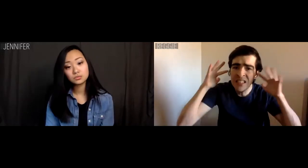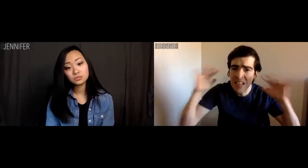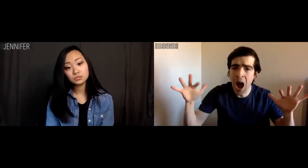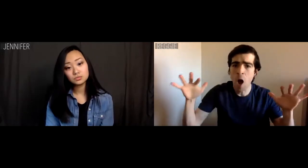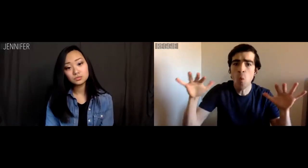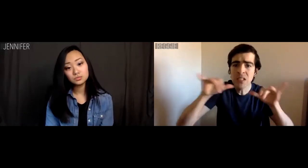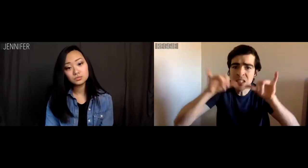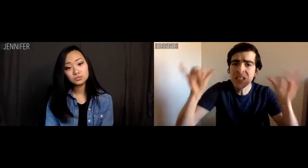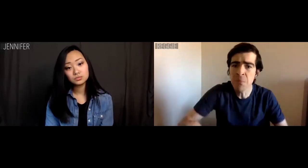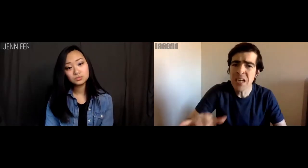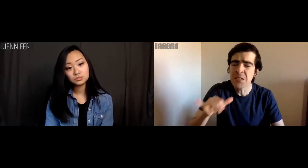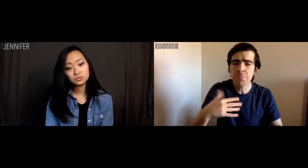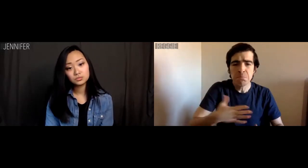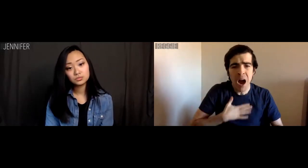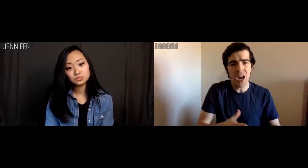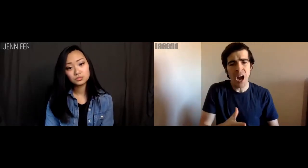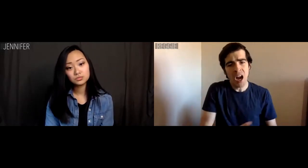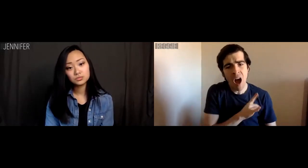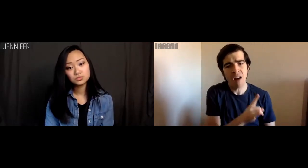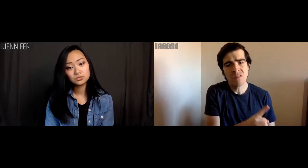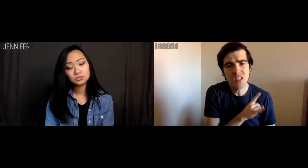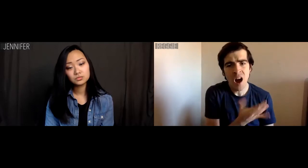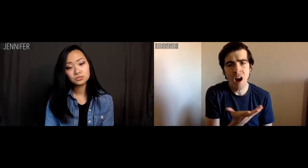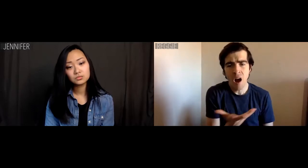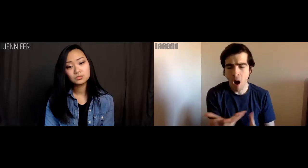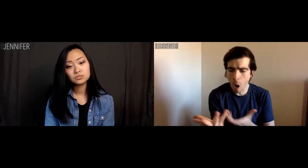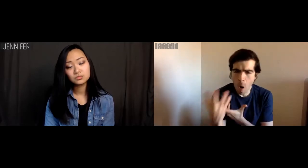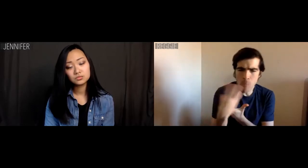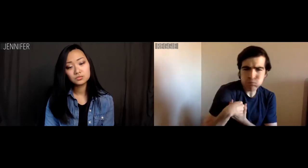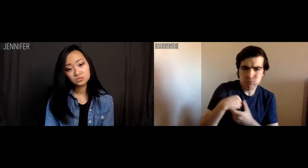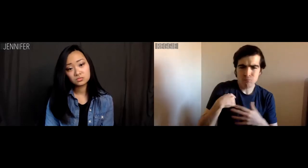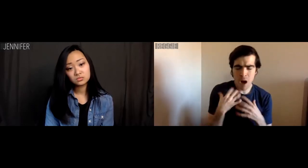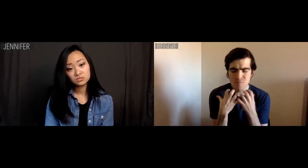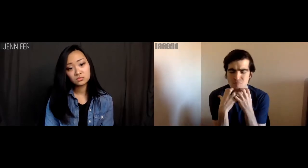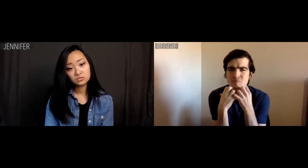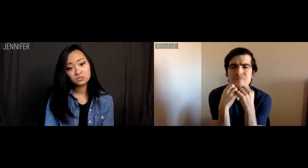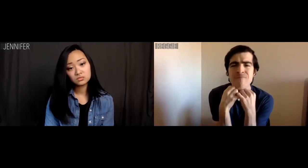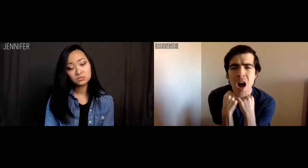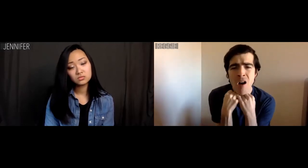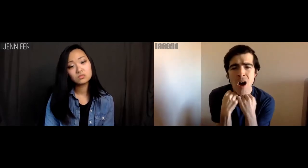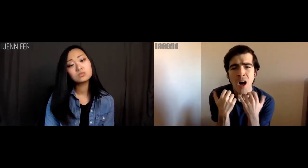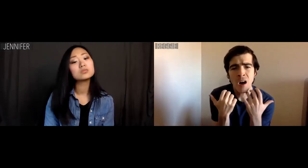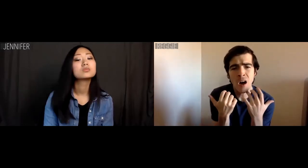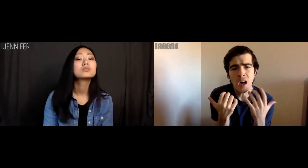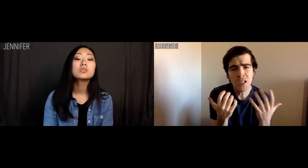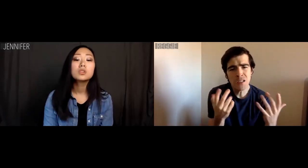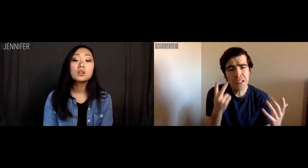The sound system's lifestyle is part of my core values.